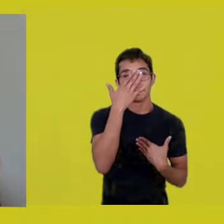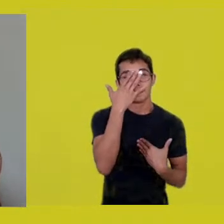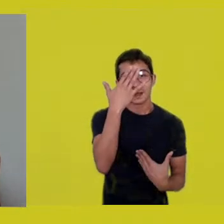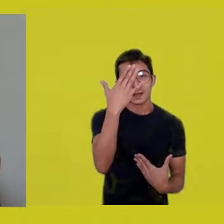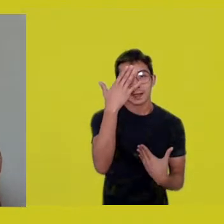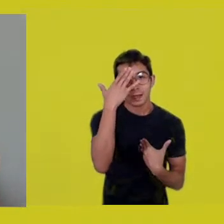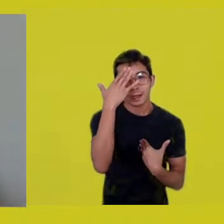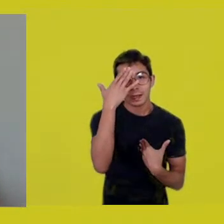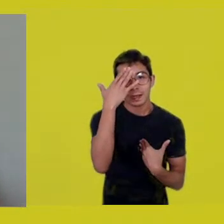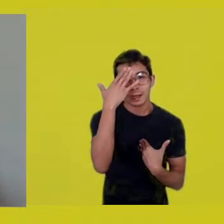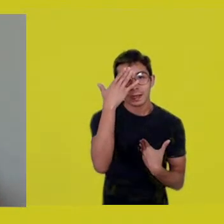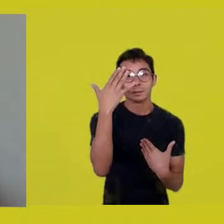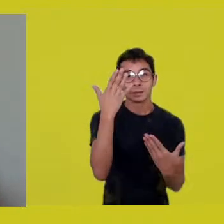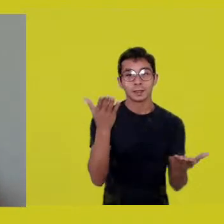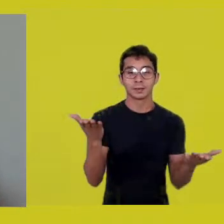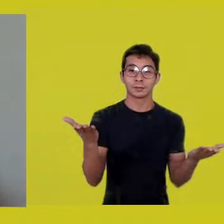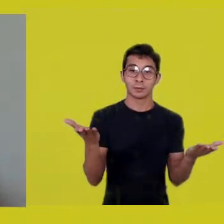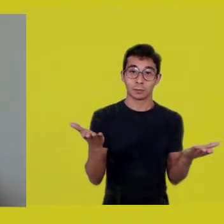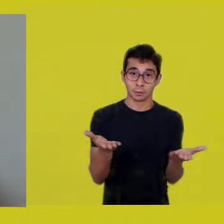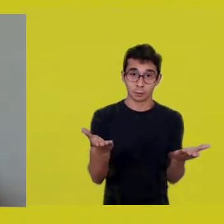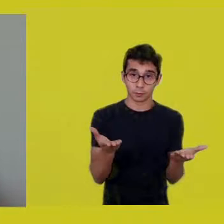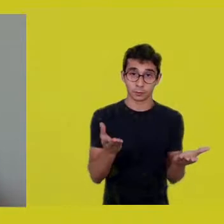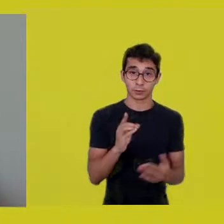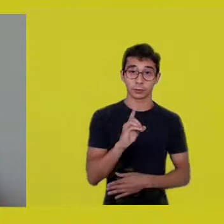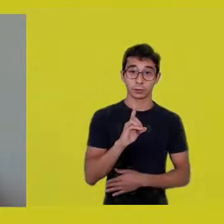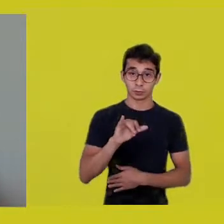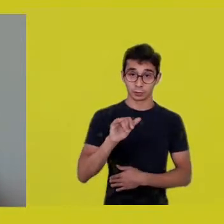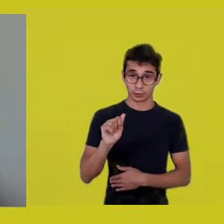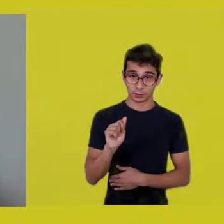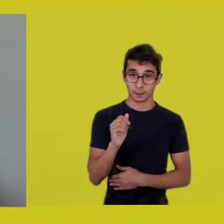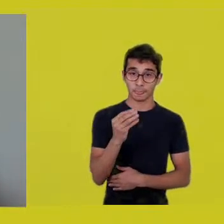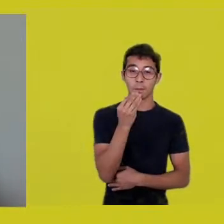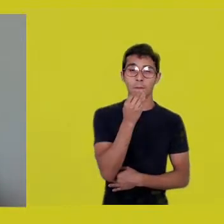for today, for having Ailton’s presence,